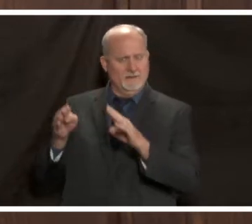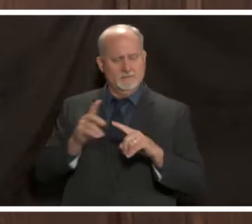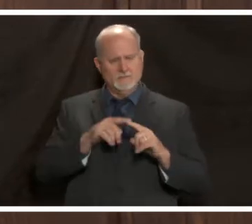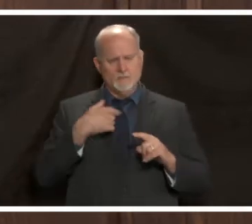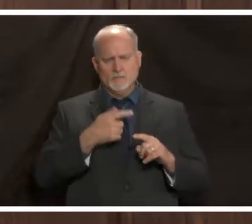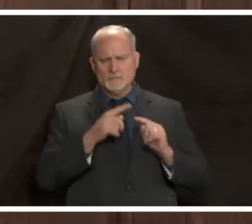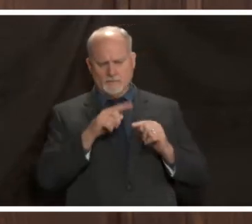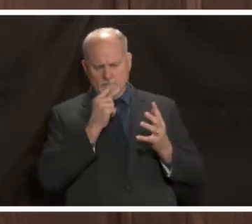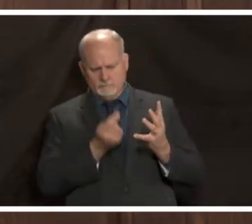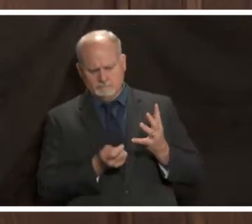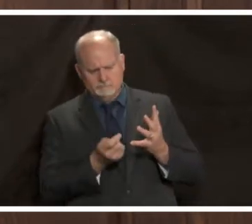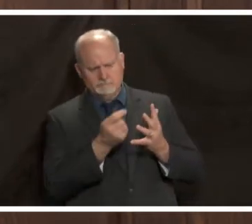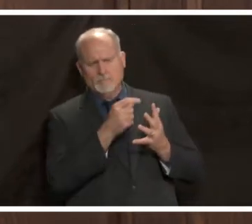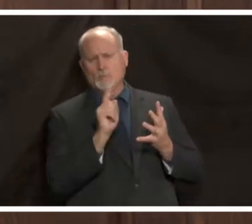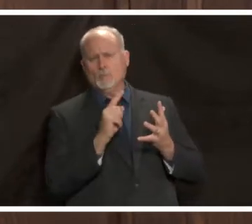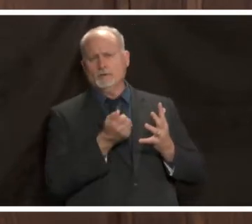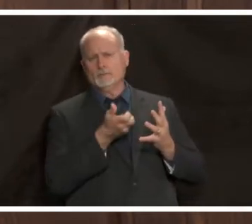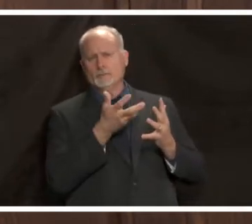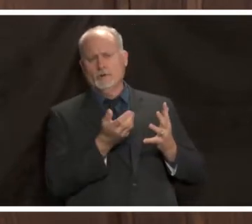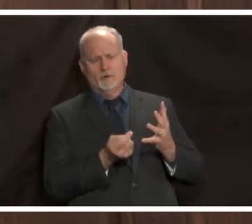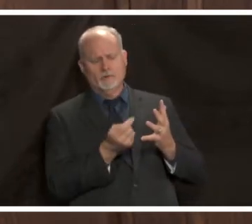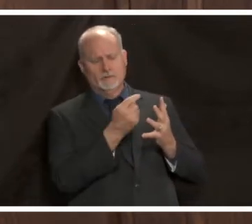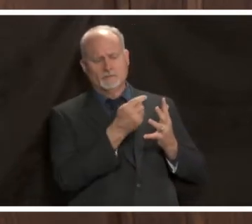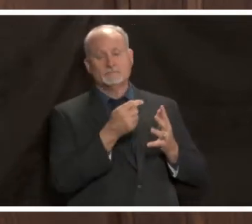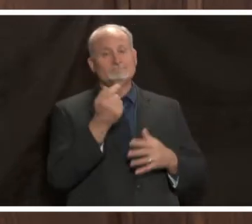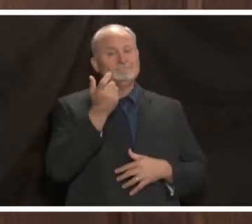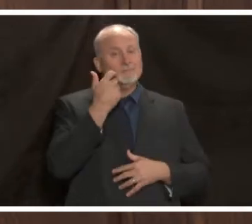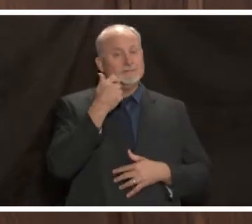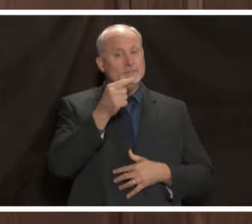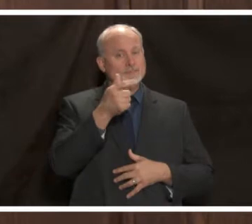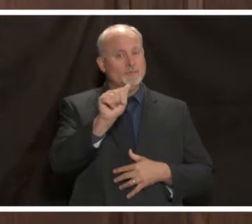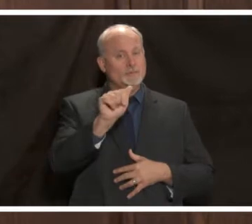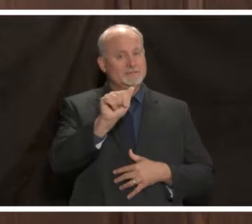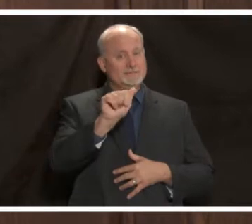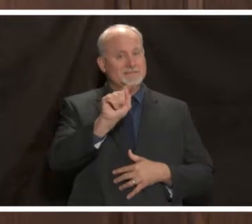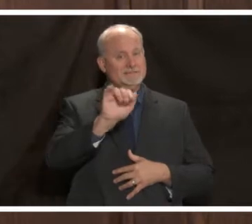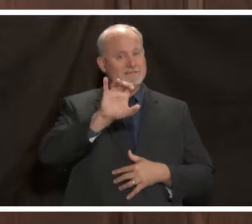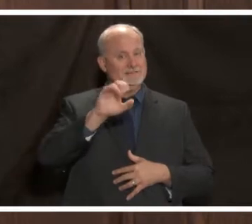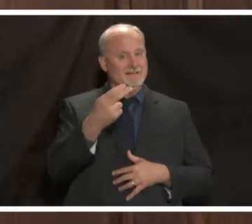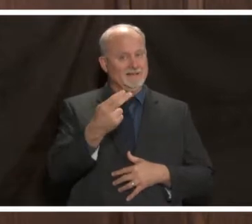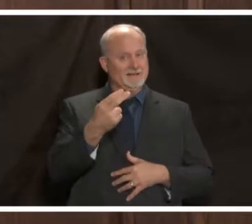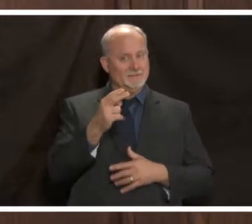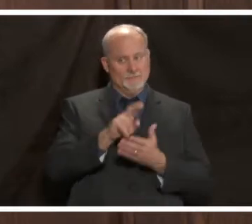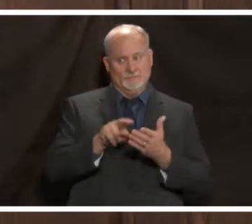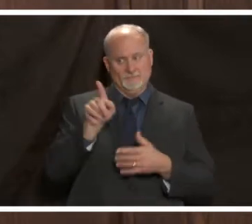there's been some recent modeling done by georgia tech looking at the risk of having it at least one